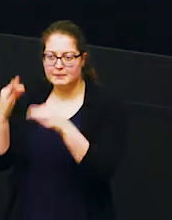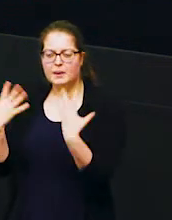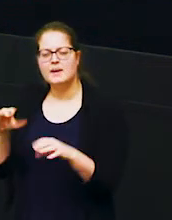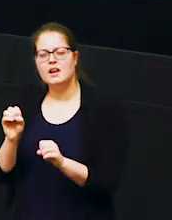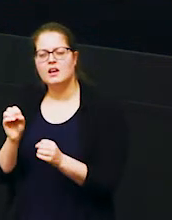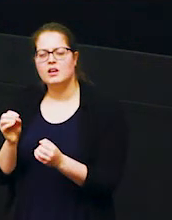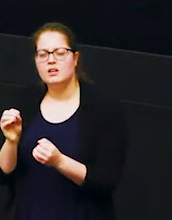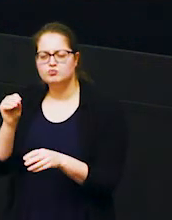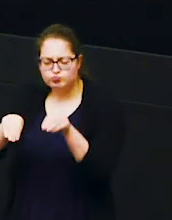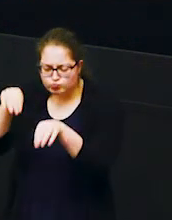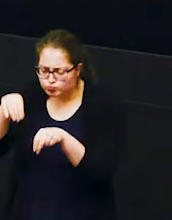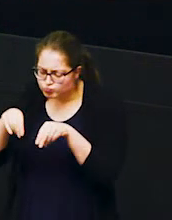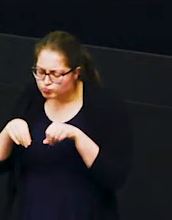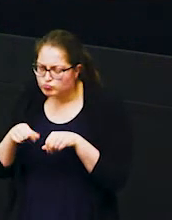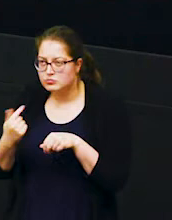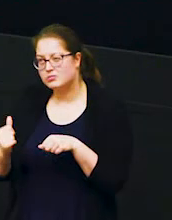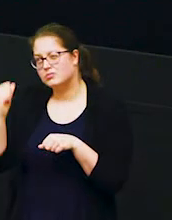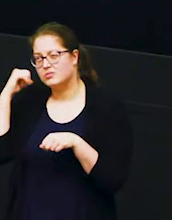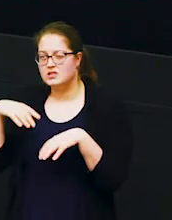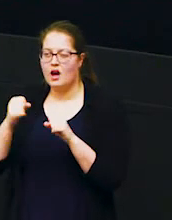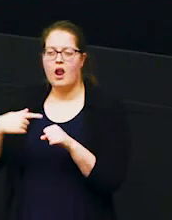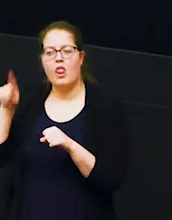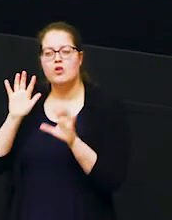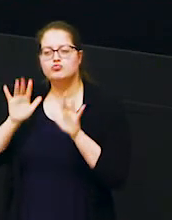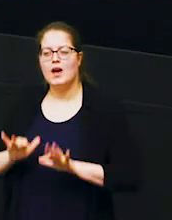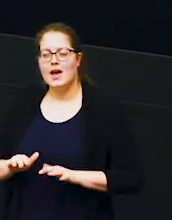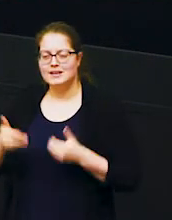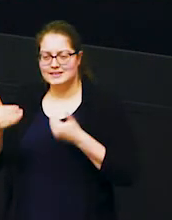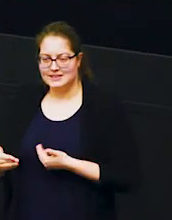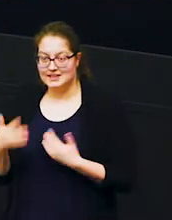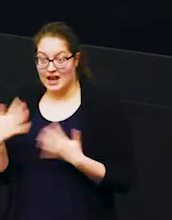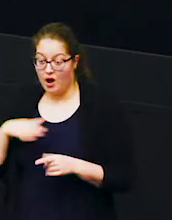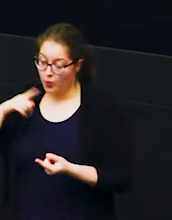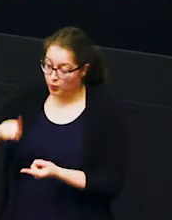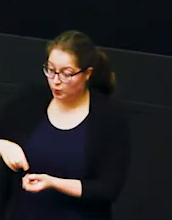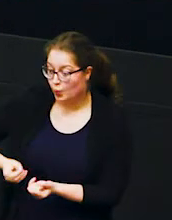at the beginning of the previous rainy season and by now they've grown tall and they're ripe